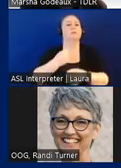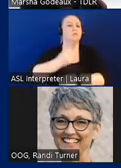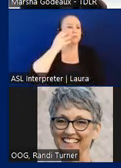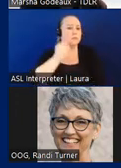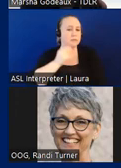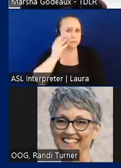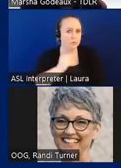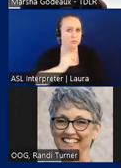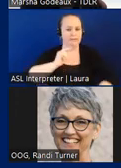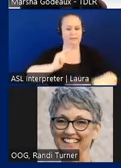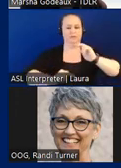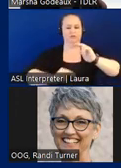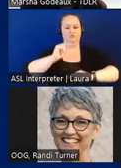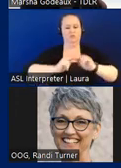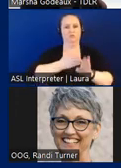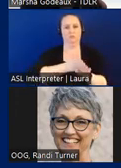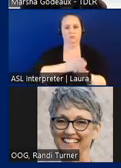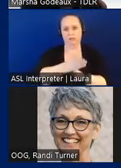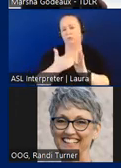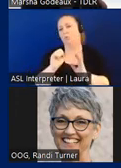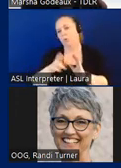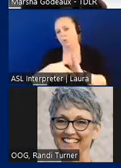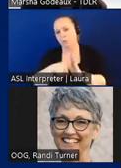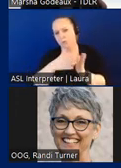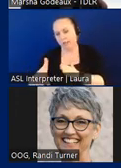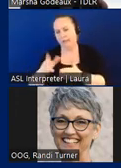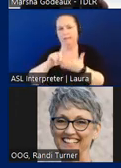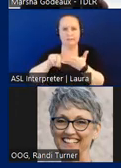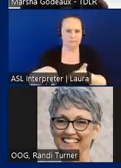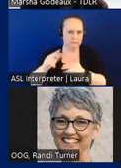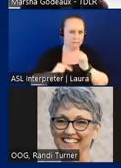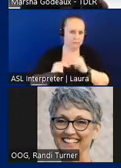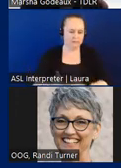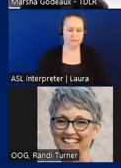the construction field or reviewing plans or inspecting buildings once the application has